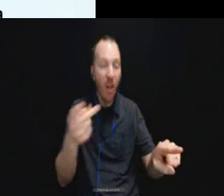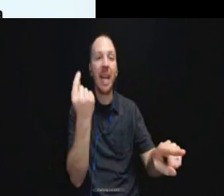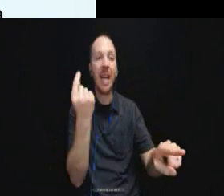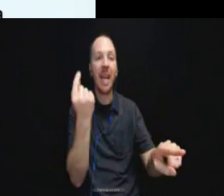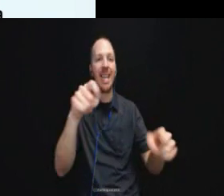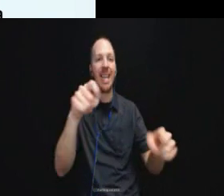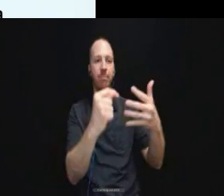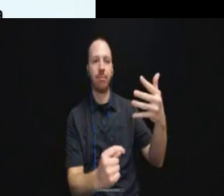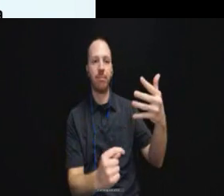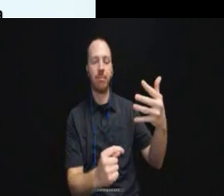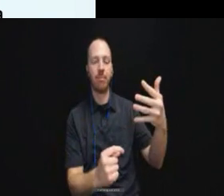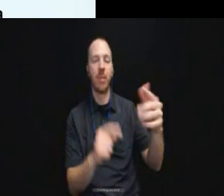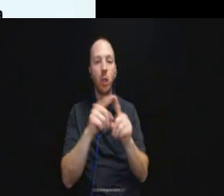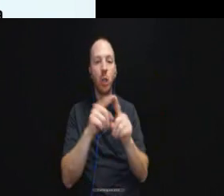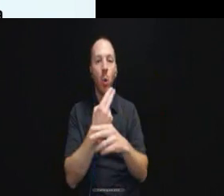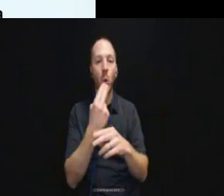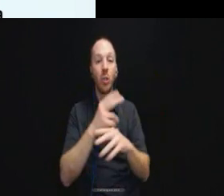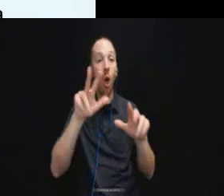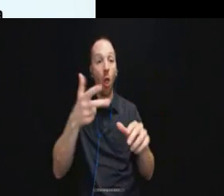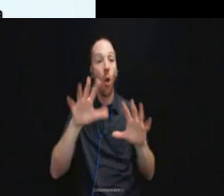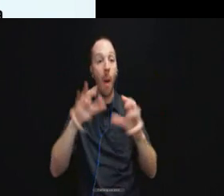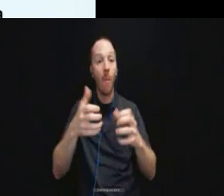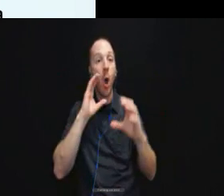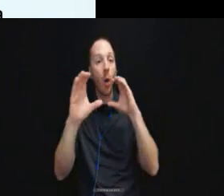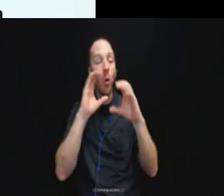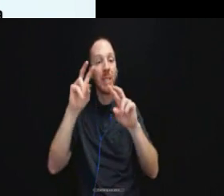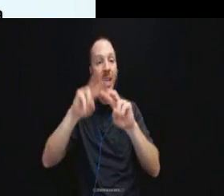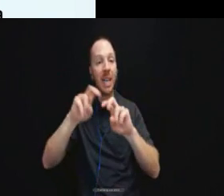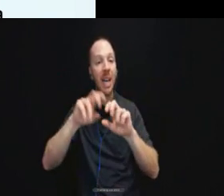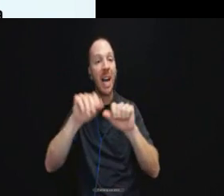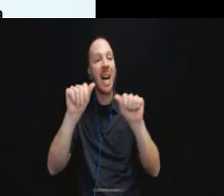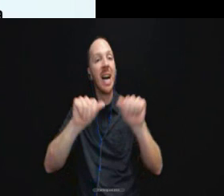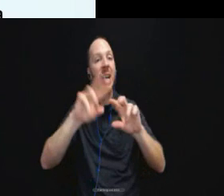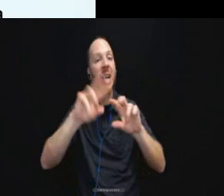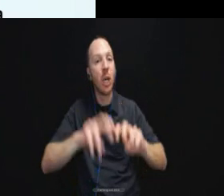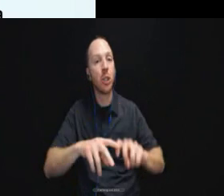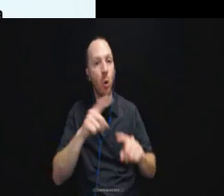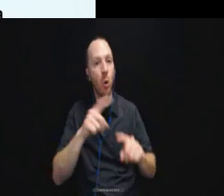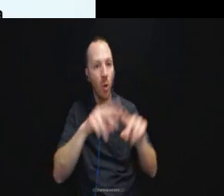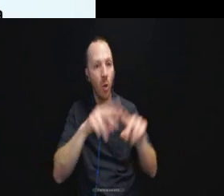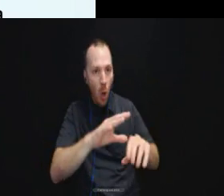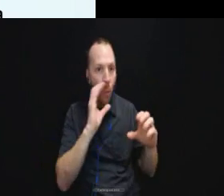third party communication assessors to assess someone's communication needs and help develop a communication plan.